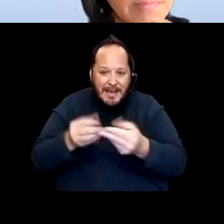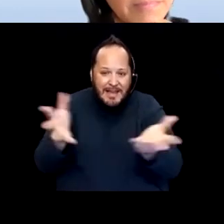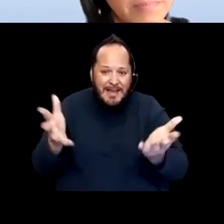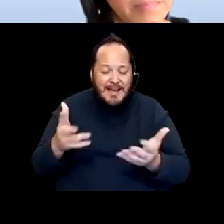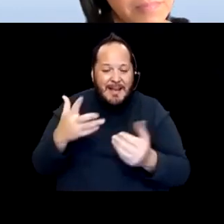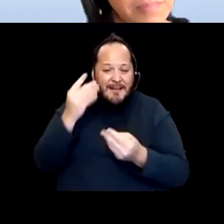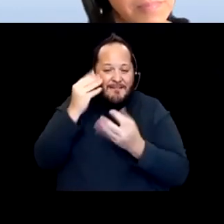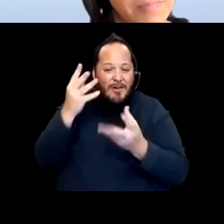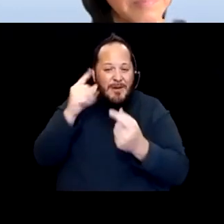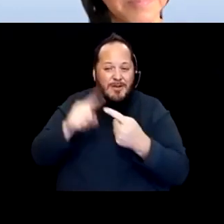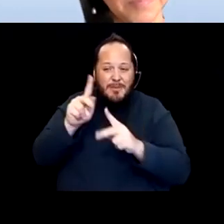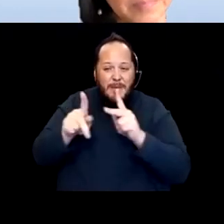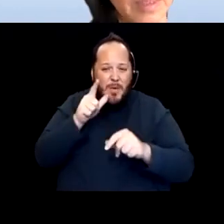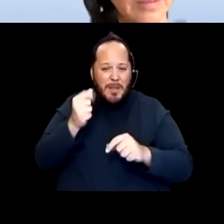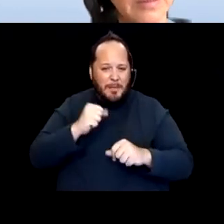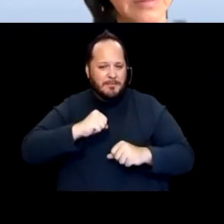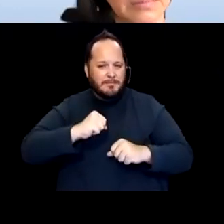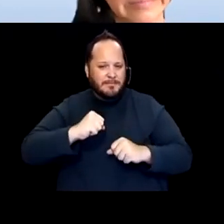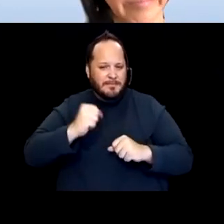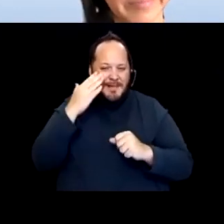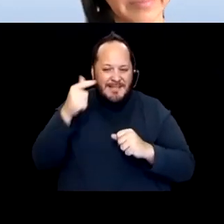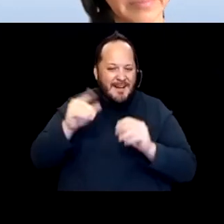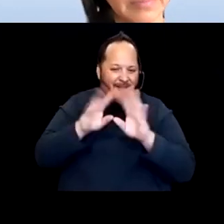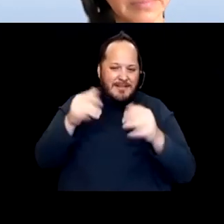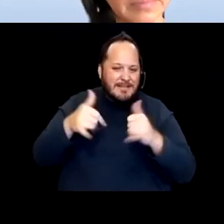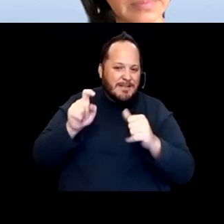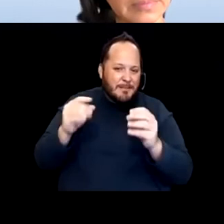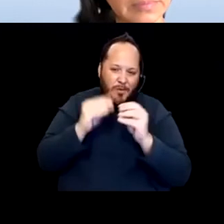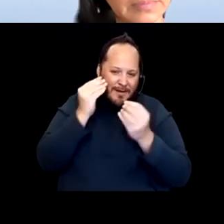'Cause there's still more information that they need. I really want to praise this group